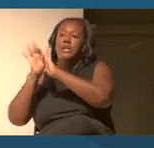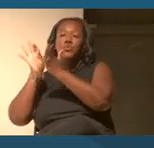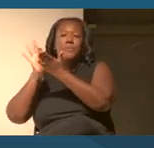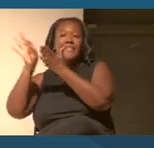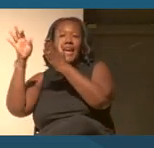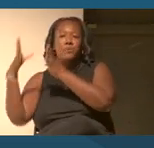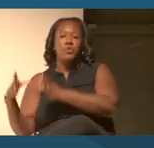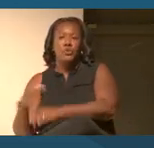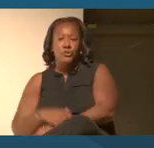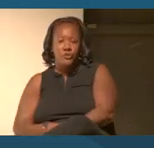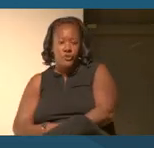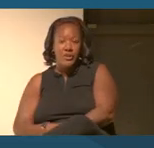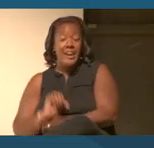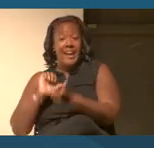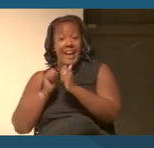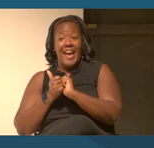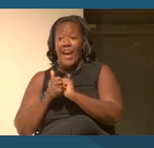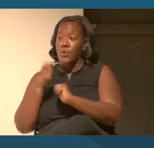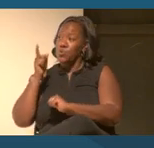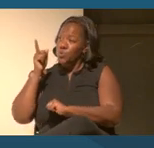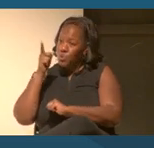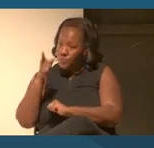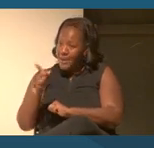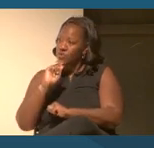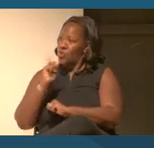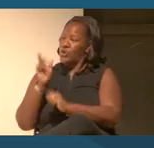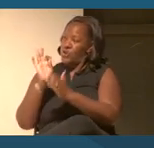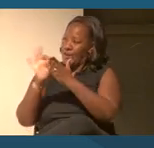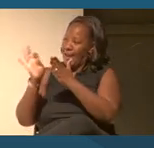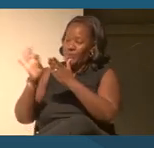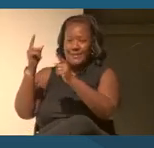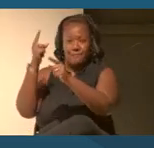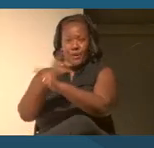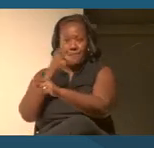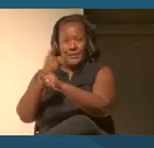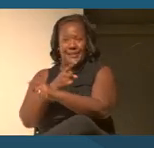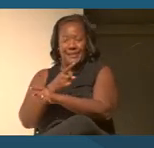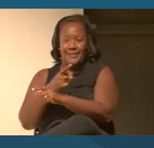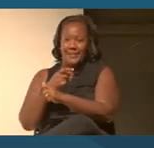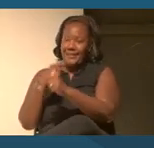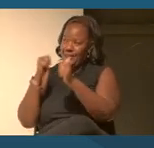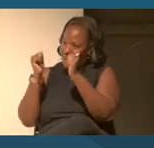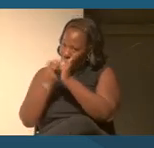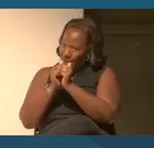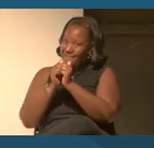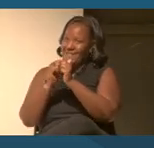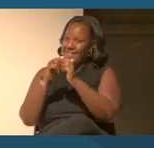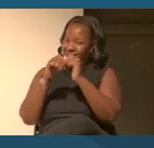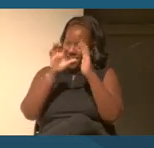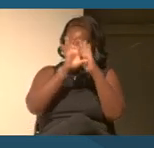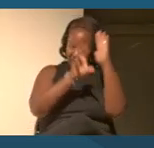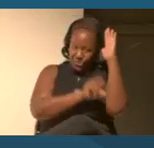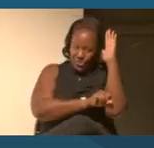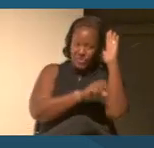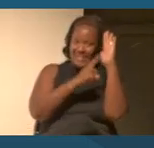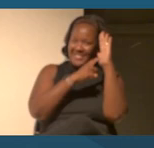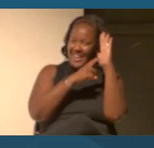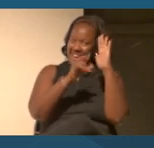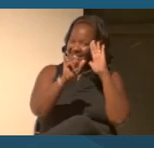How do you get to be counted properly with a constitution that identified people as three